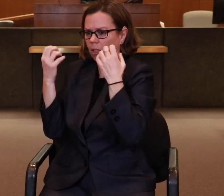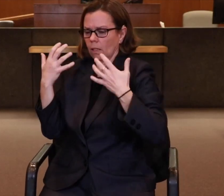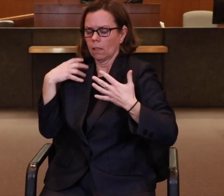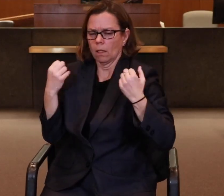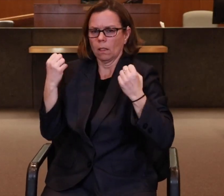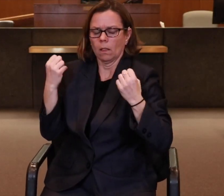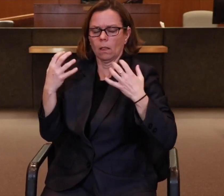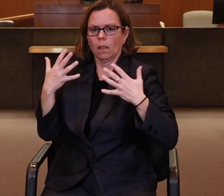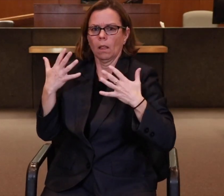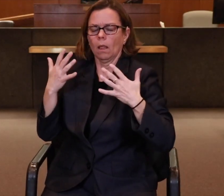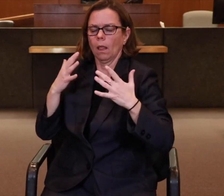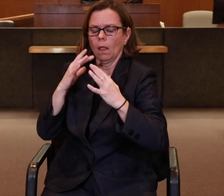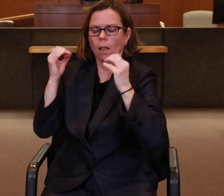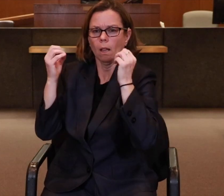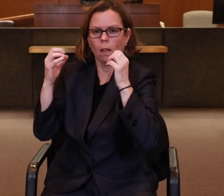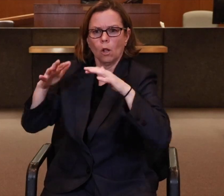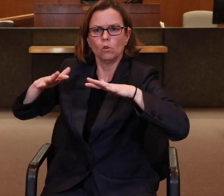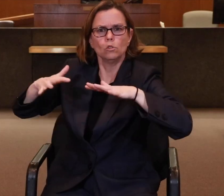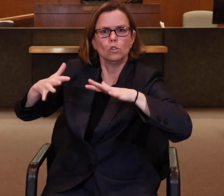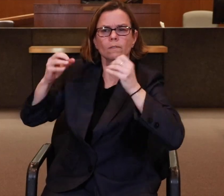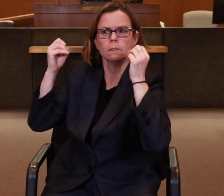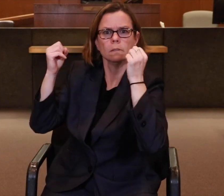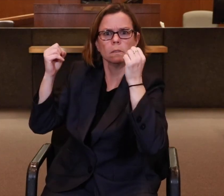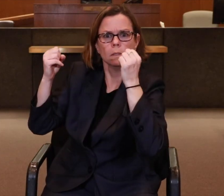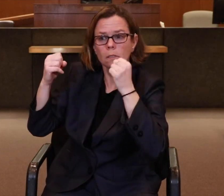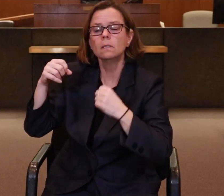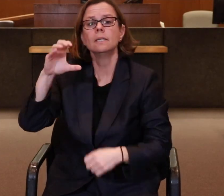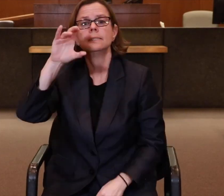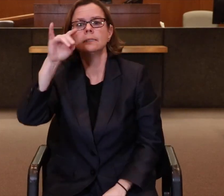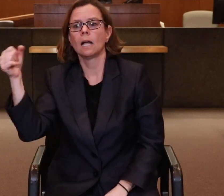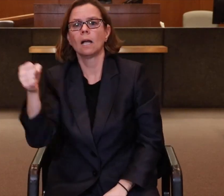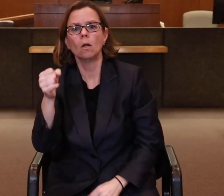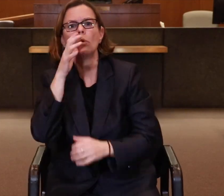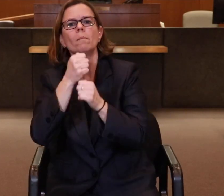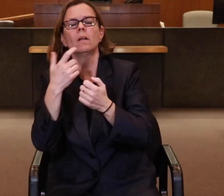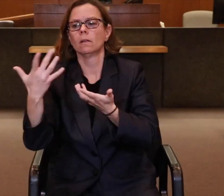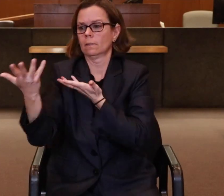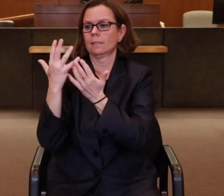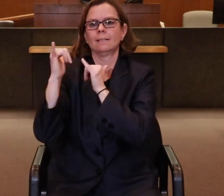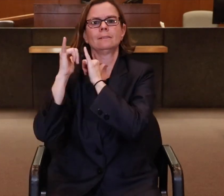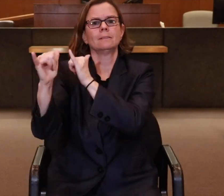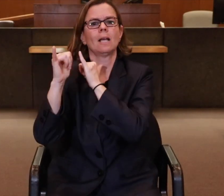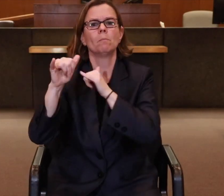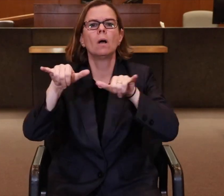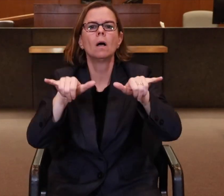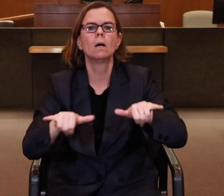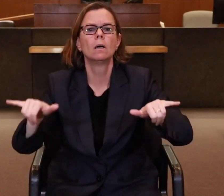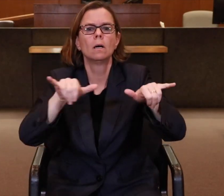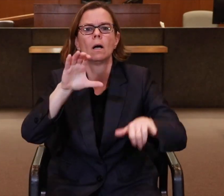When you’re nervous, your signing may be affected. However, when a CDI is placed in the courtroom, it will take some of the pressure off because then